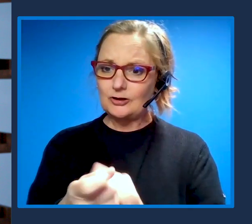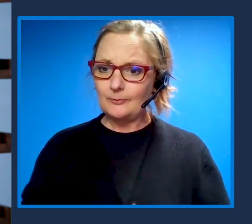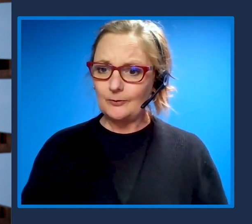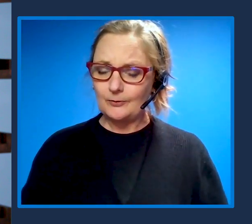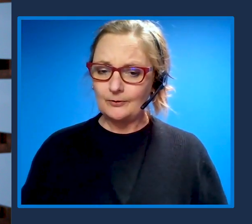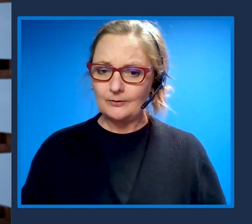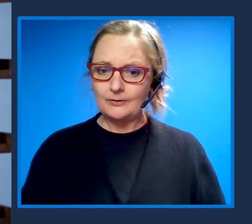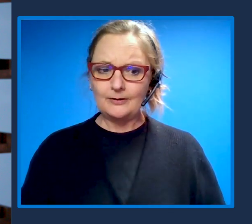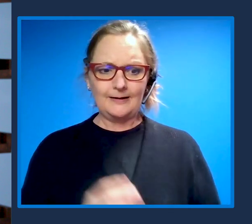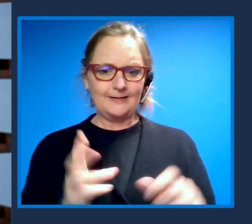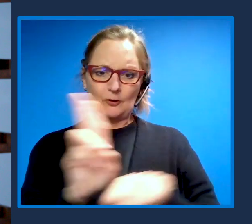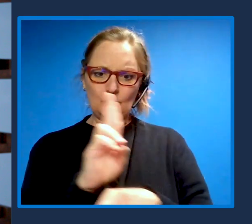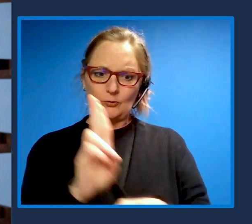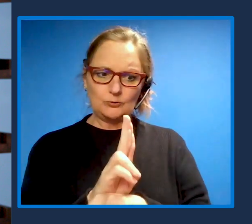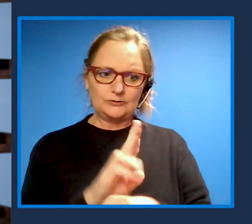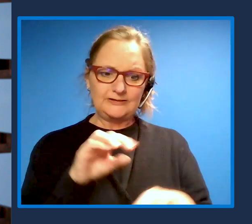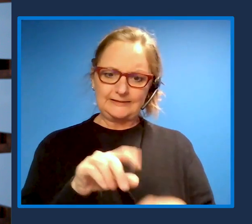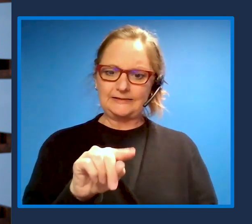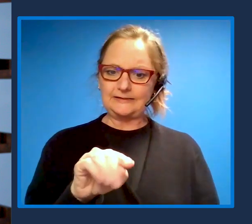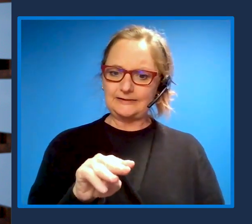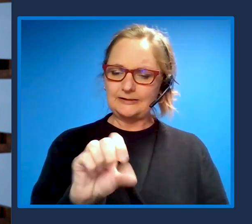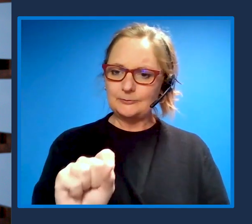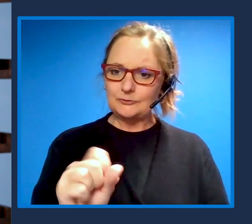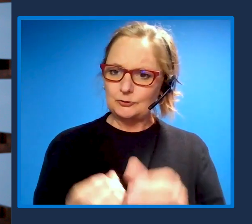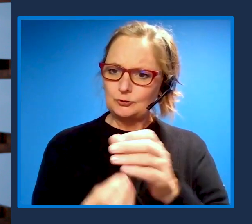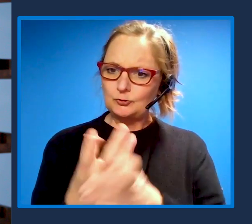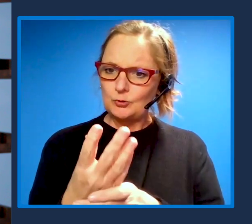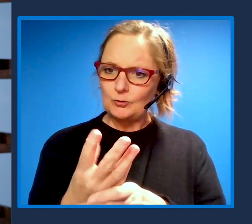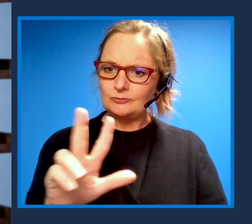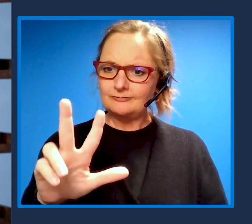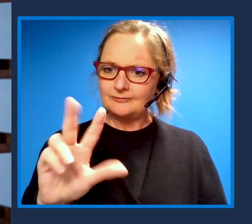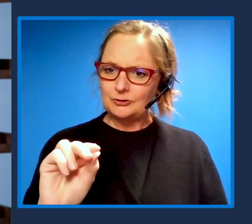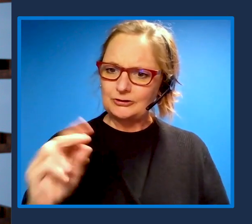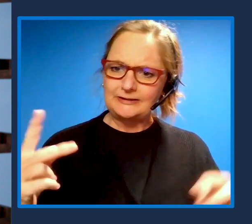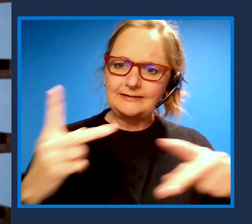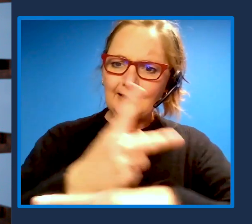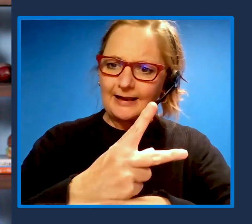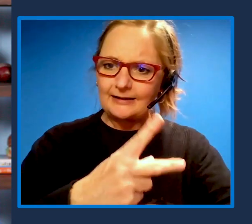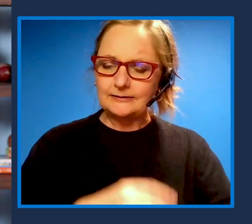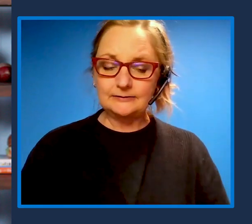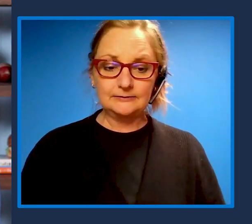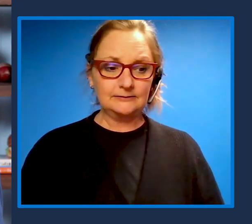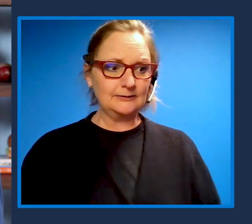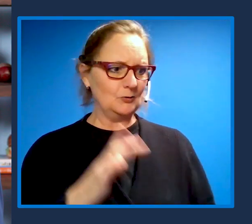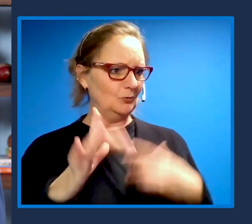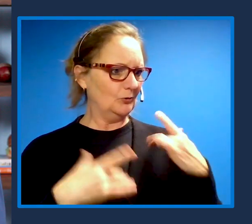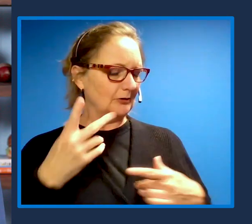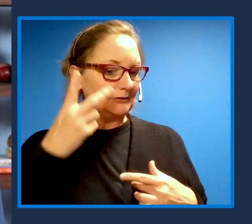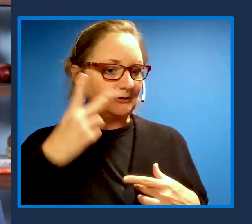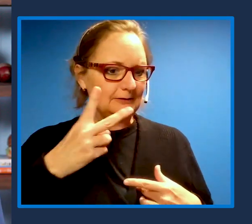just in one month and we are excited about what other learnings we can apply to this area.